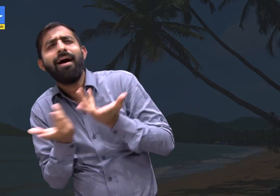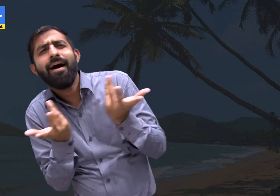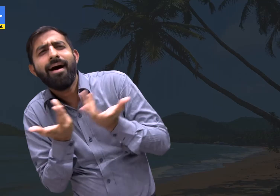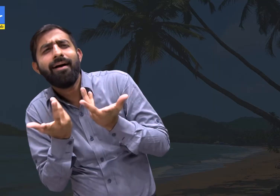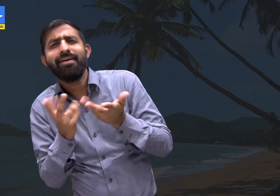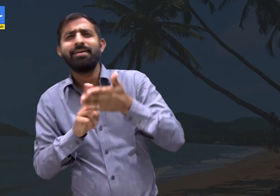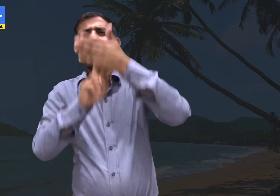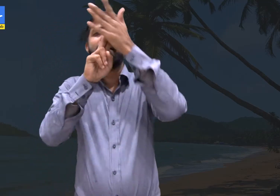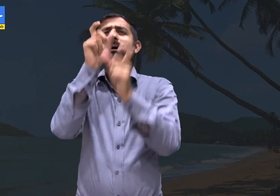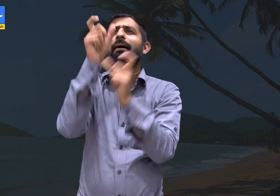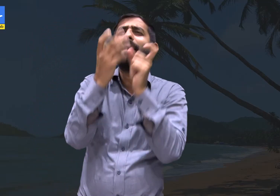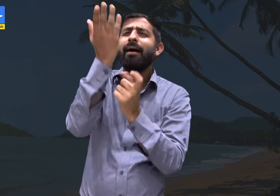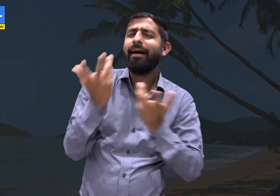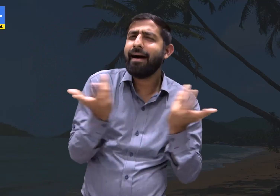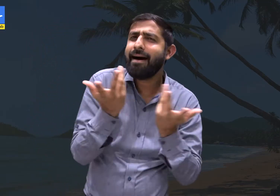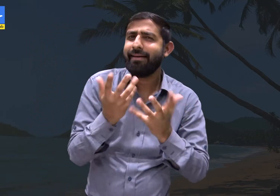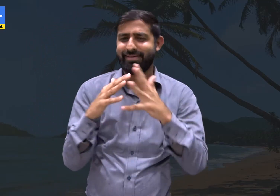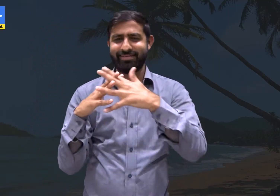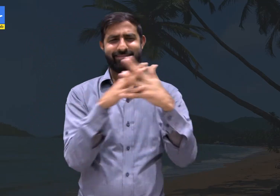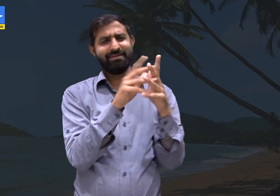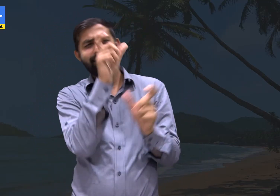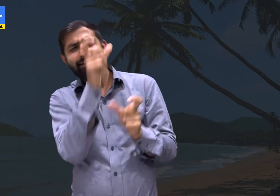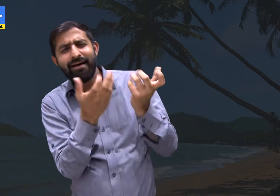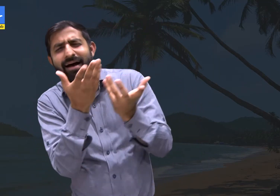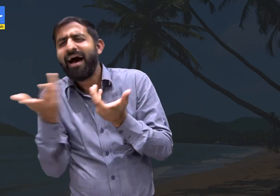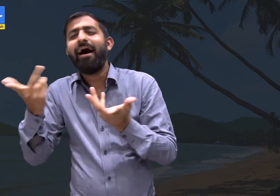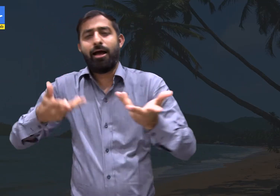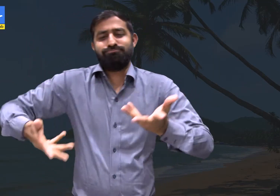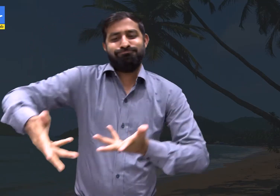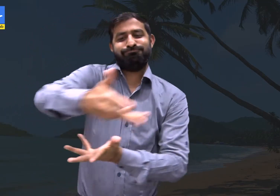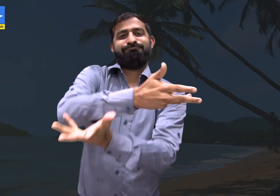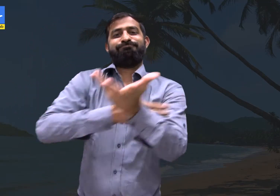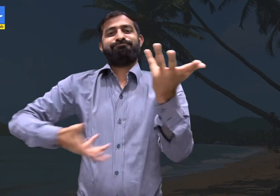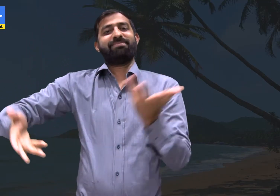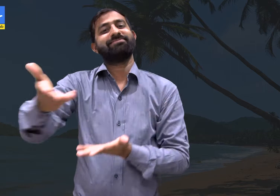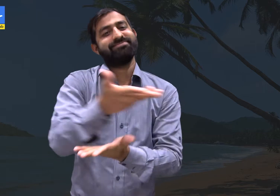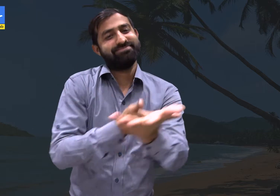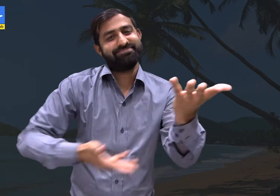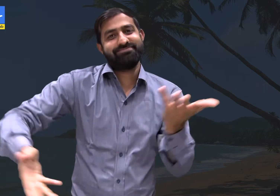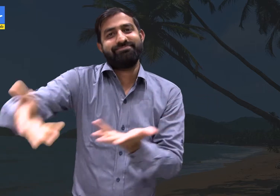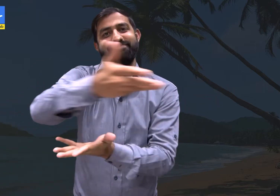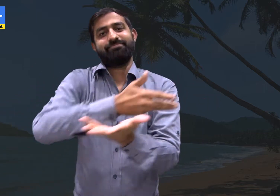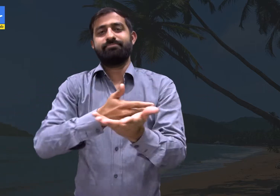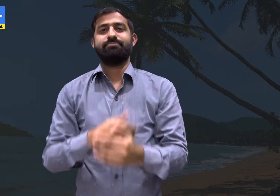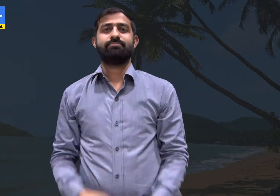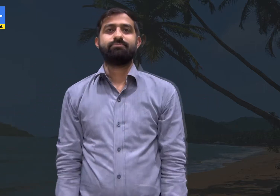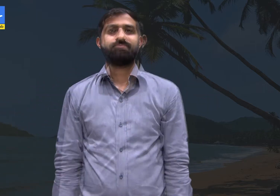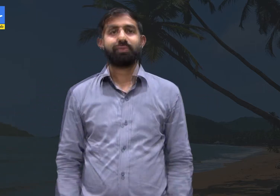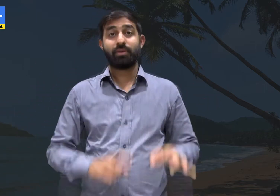different zones of our country? Discuss in class.